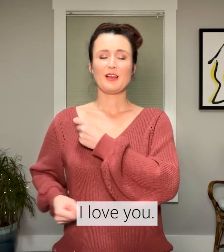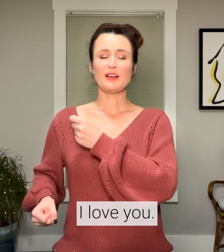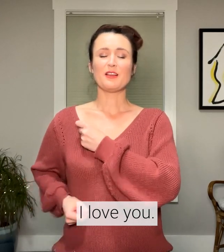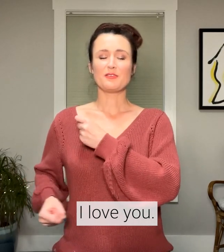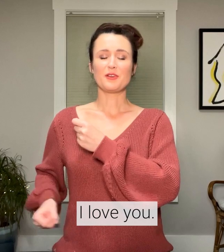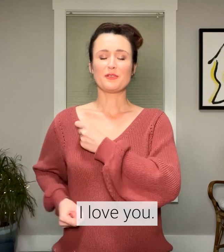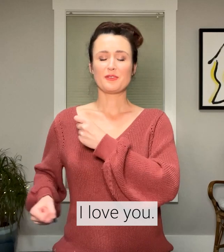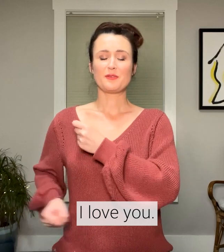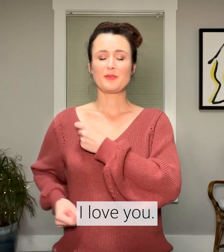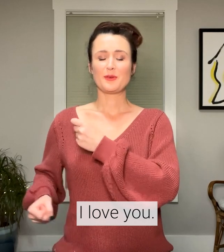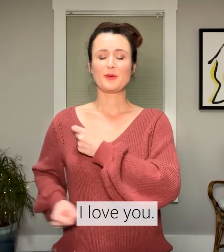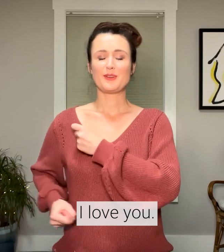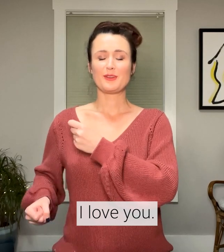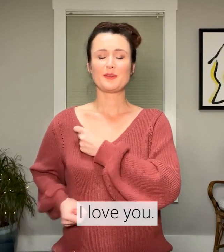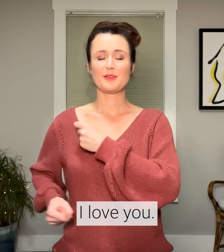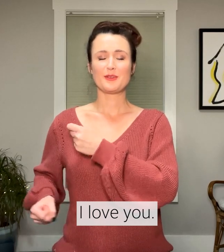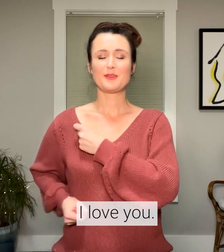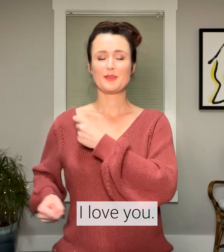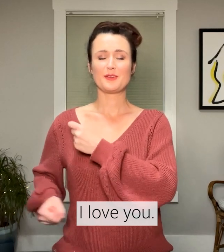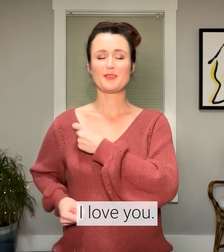I love you.